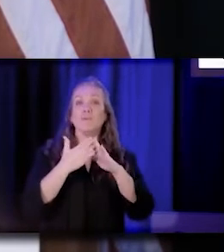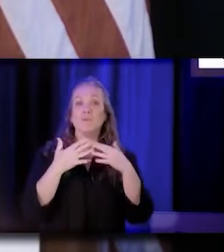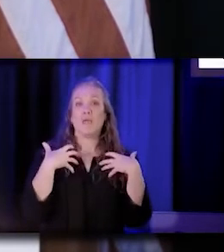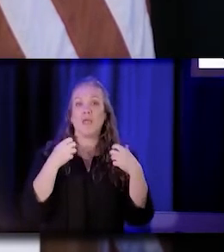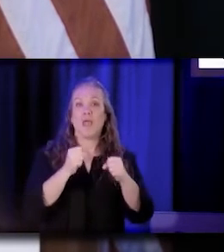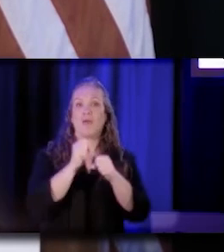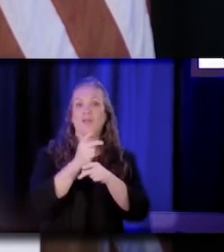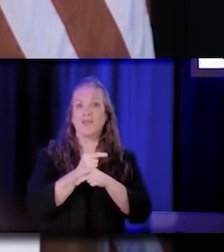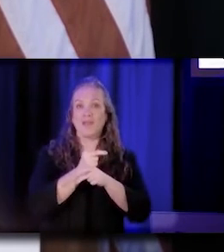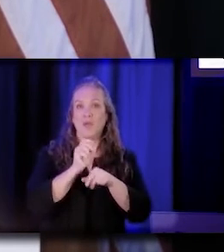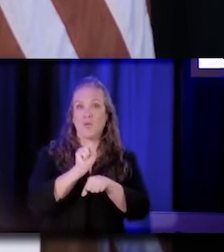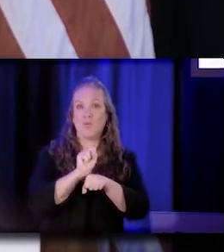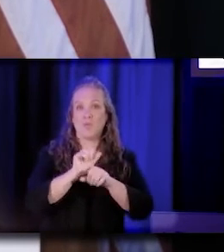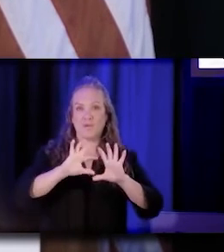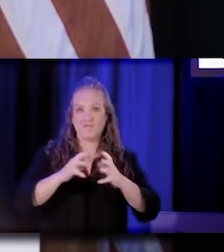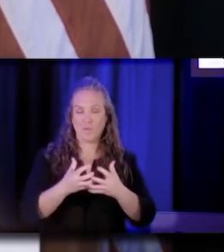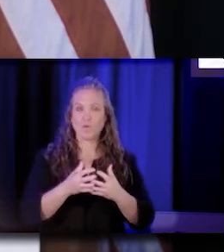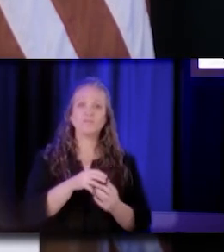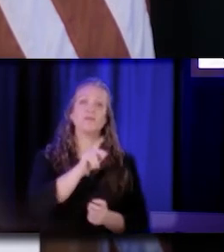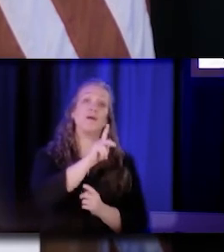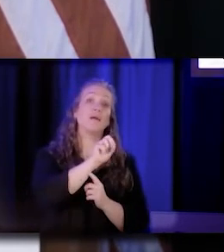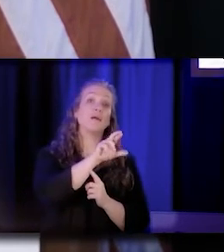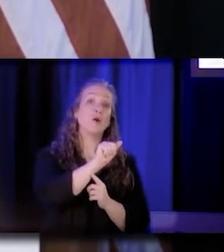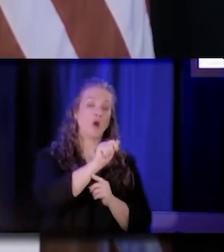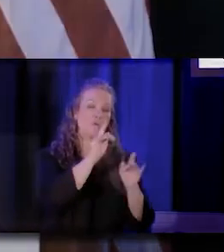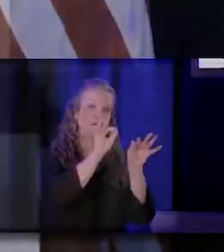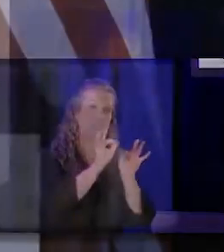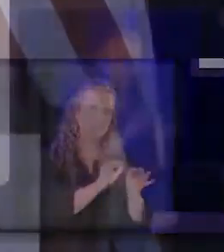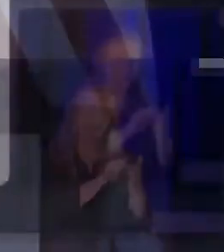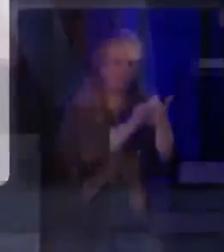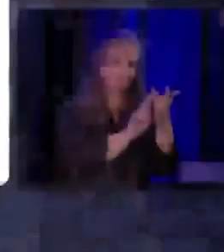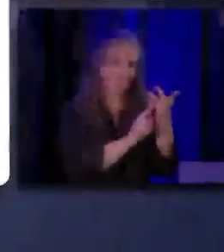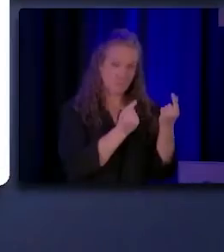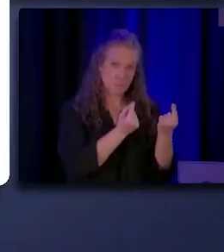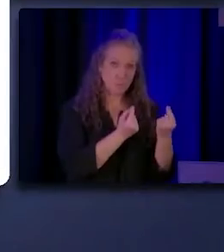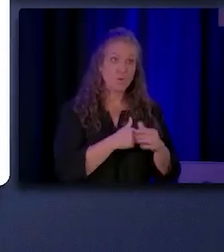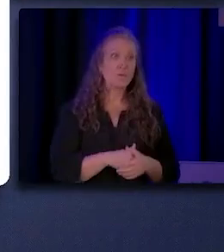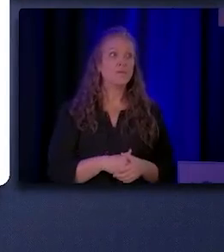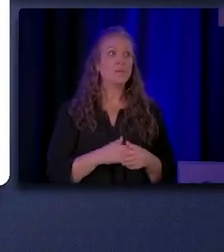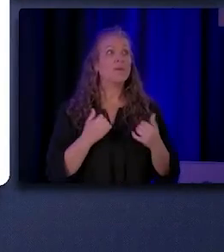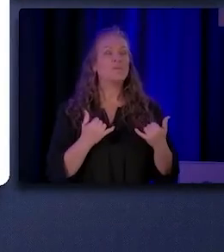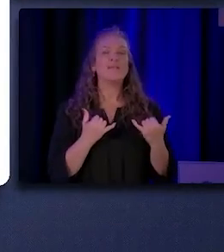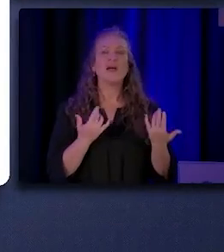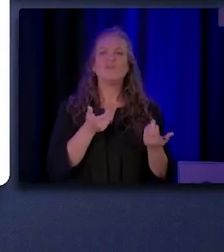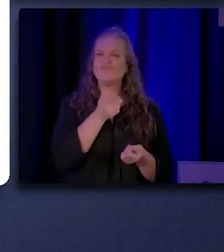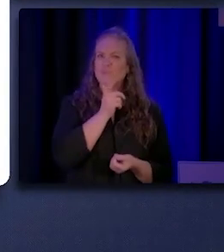Kara has gone over the housekeeping items. So just who are community health workers,